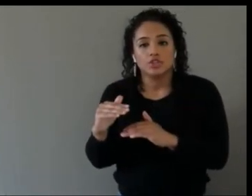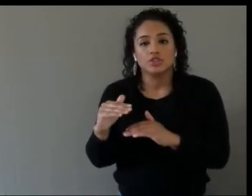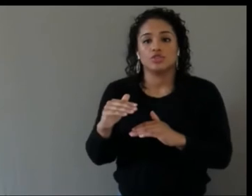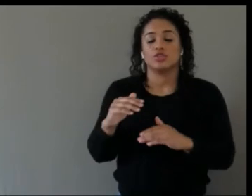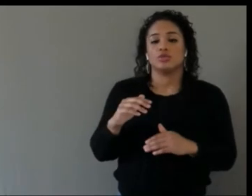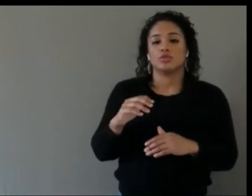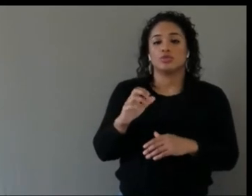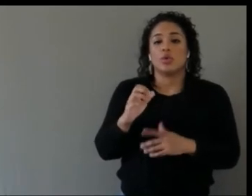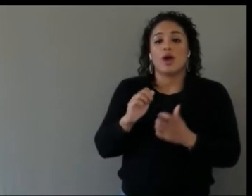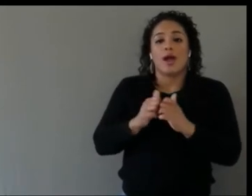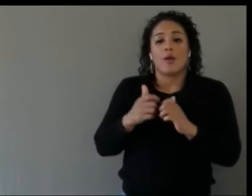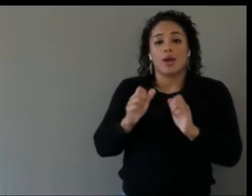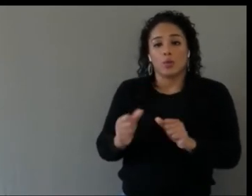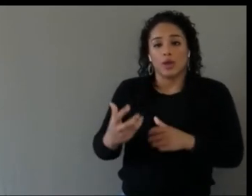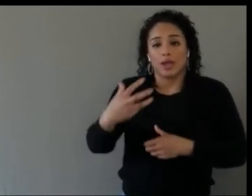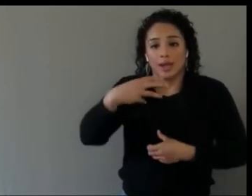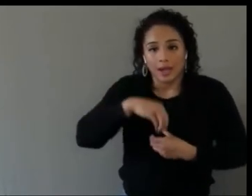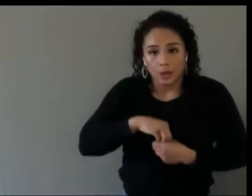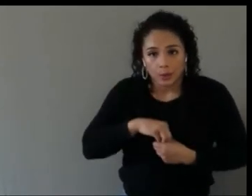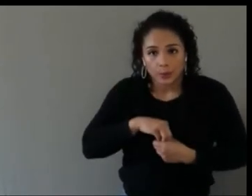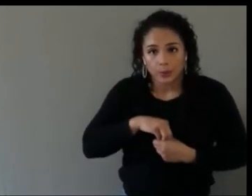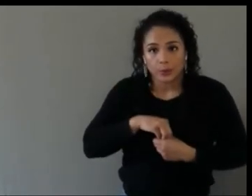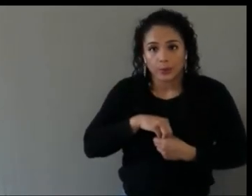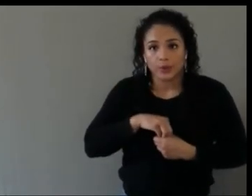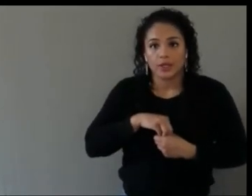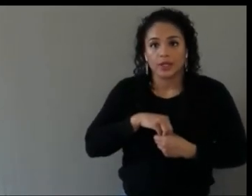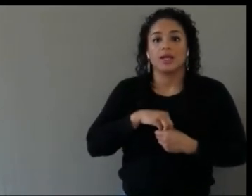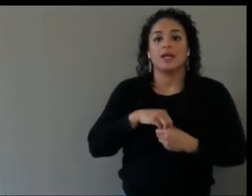Great question, thank you.